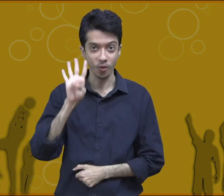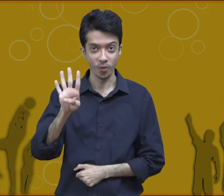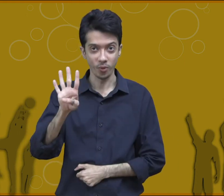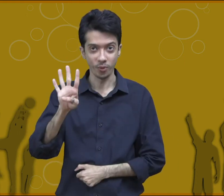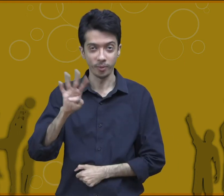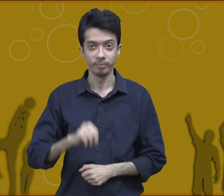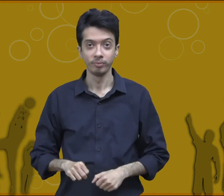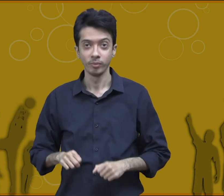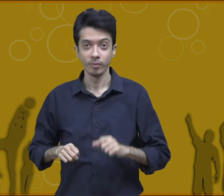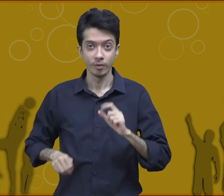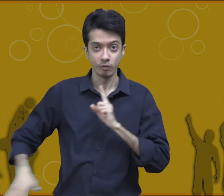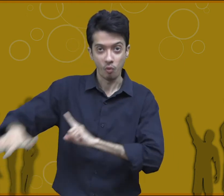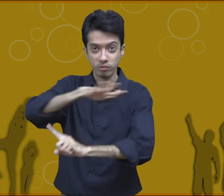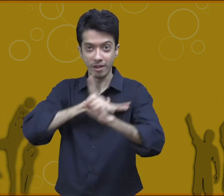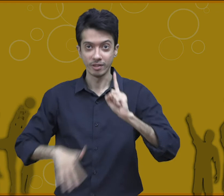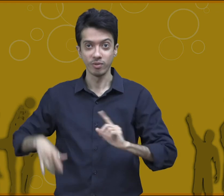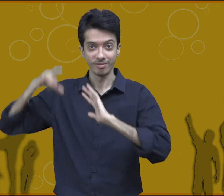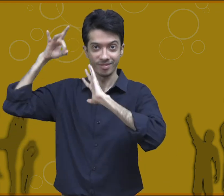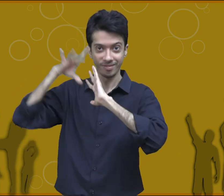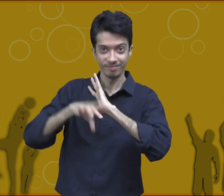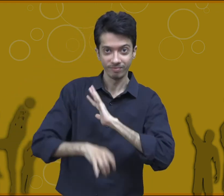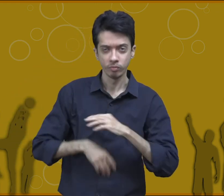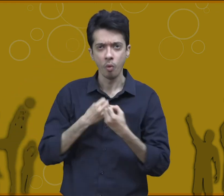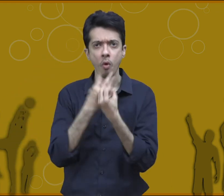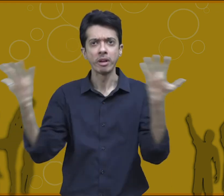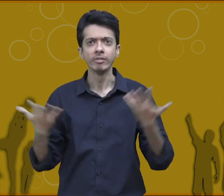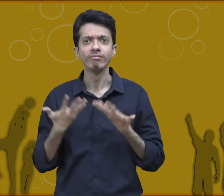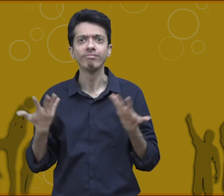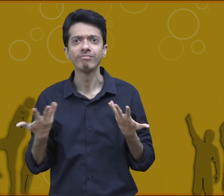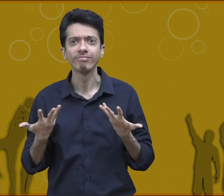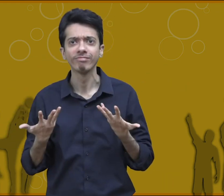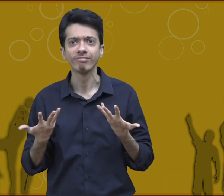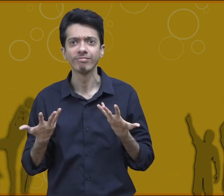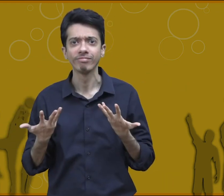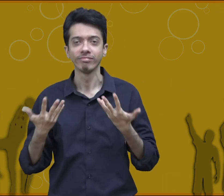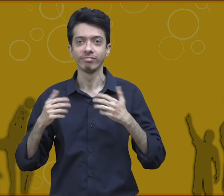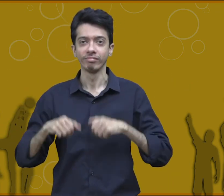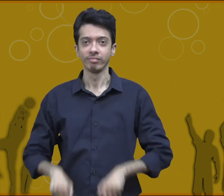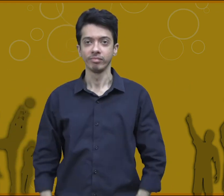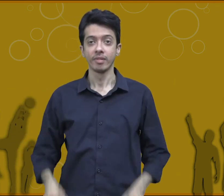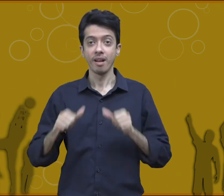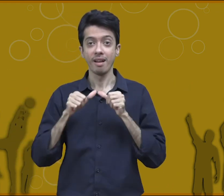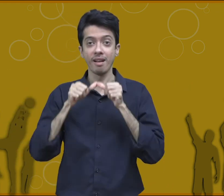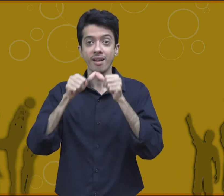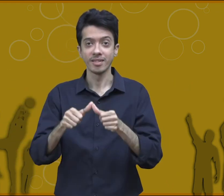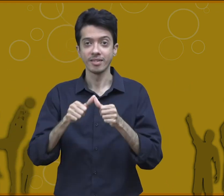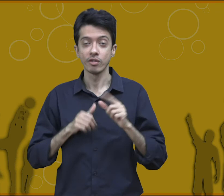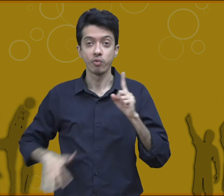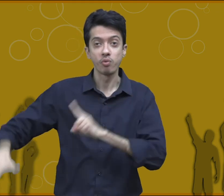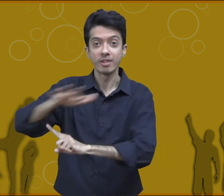question 4 what are the qualities which are included in social skills